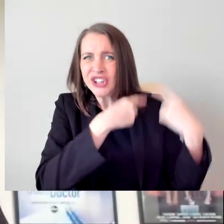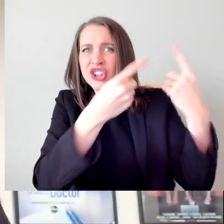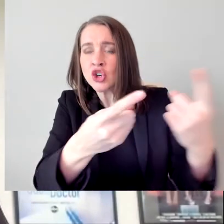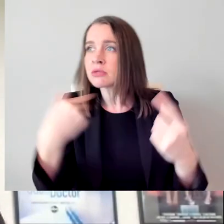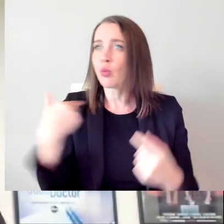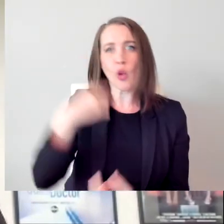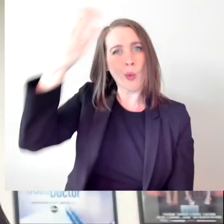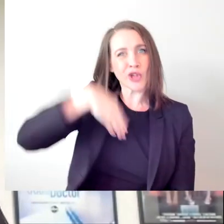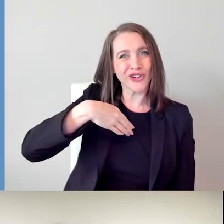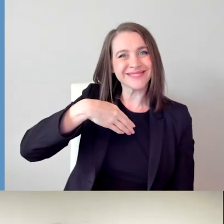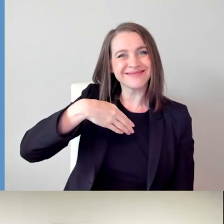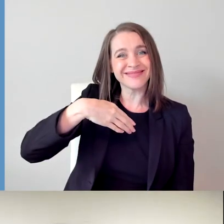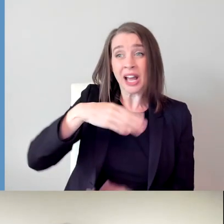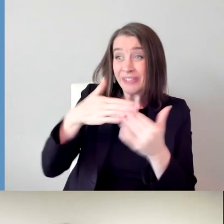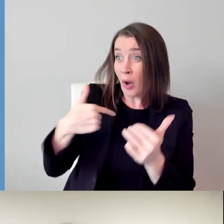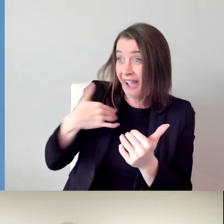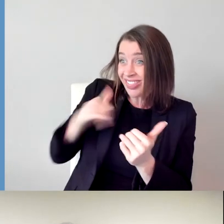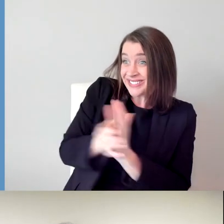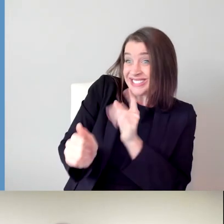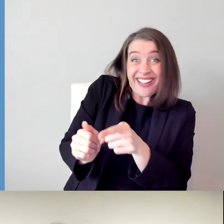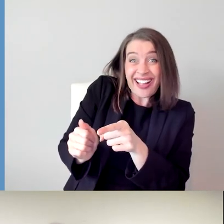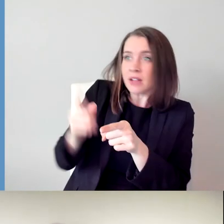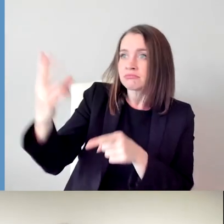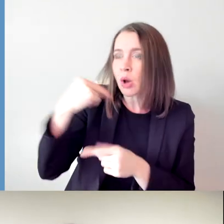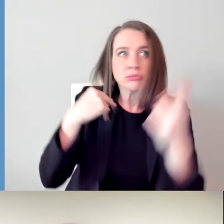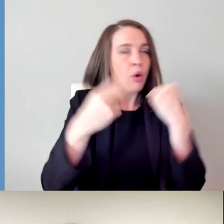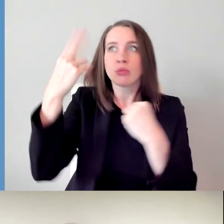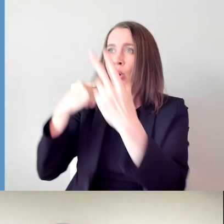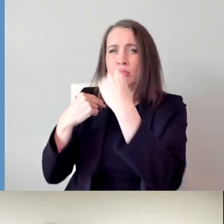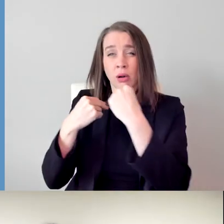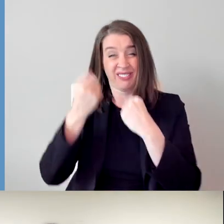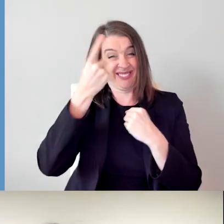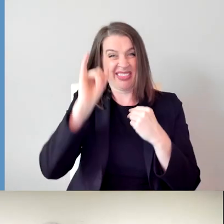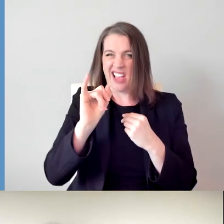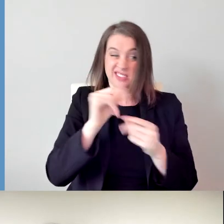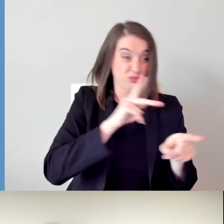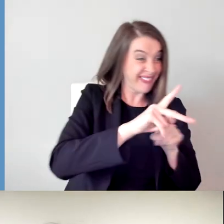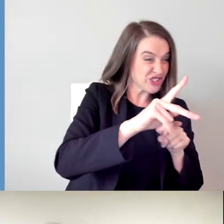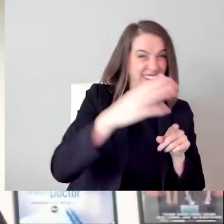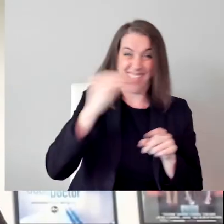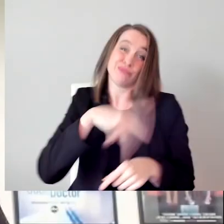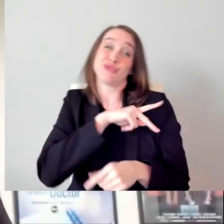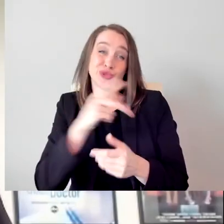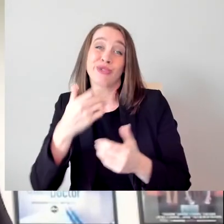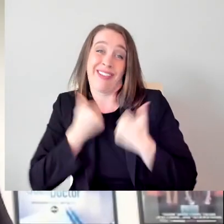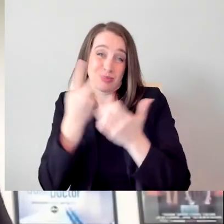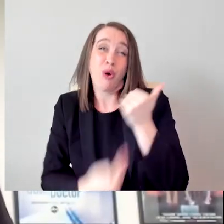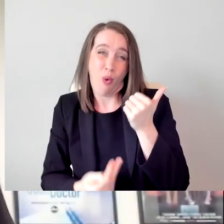that we've been doing. As we navigate not only our professional lives, but also in our personal lives as well, I like to joke and say